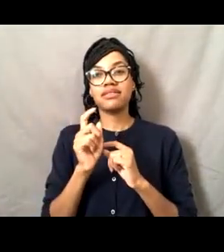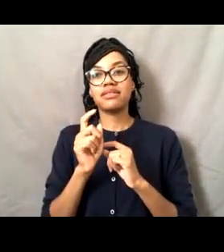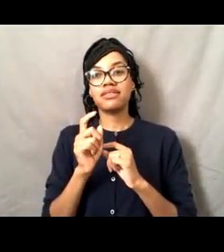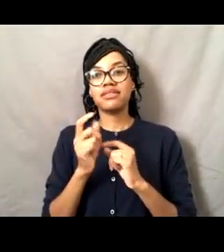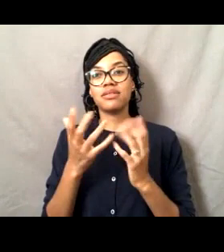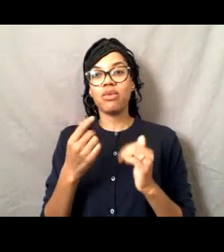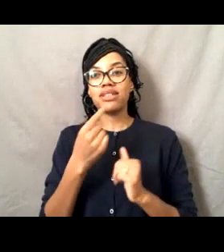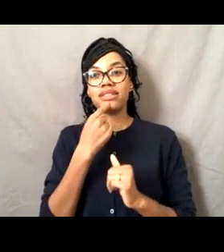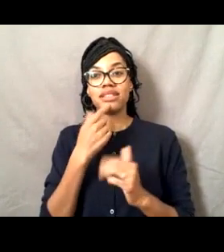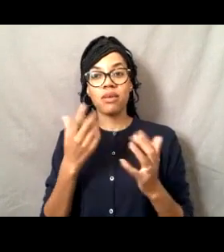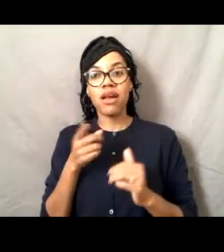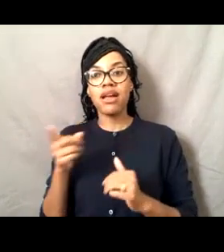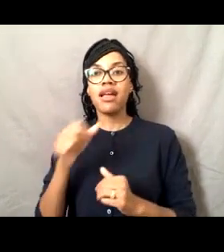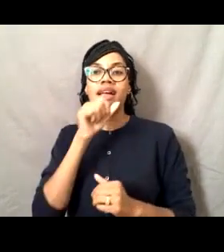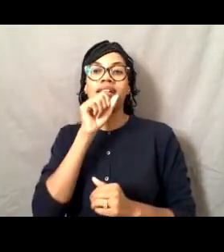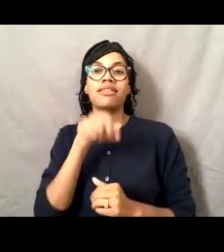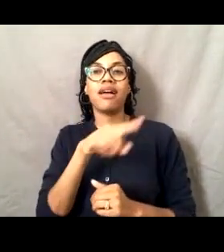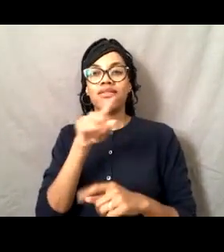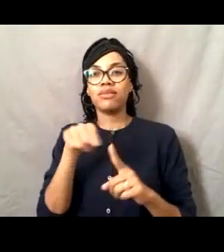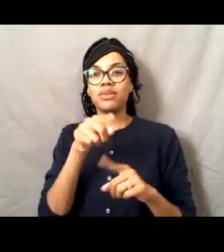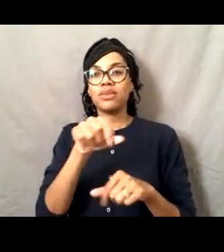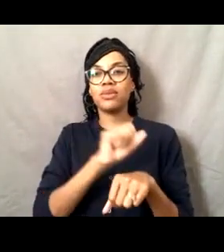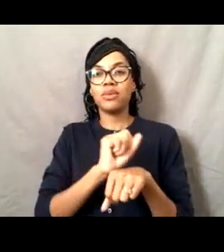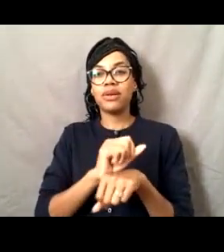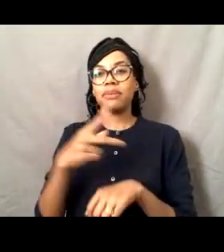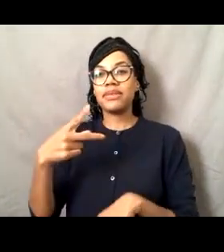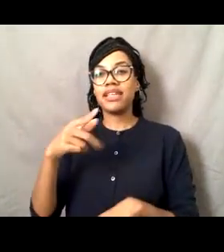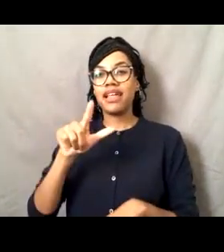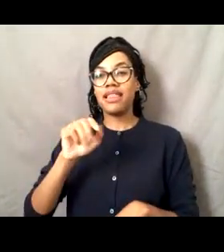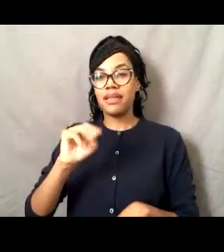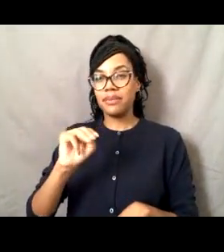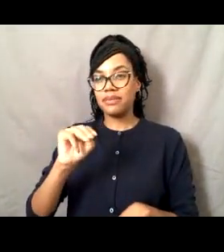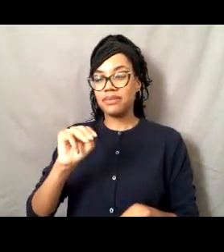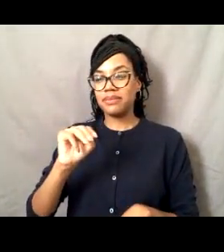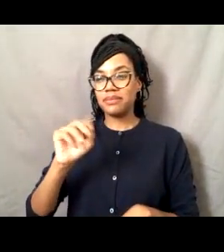that they love having you at PMEL. She was wondering, do you get any ship time